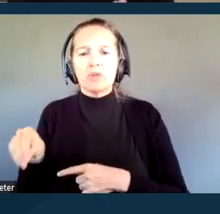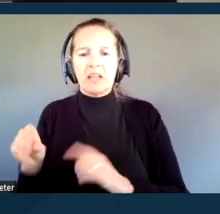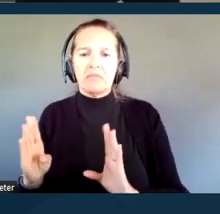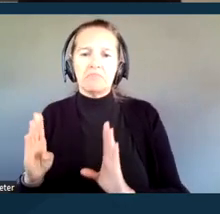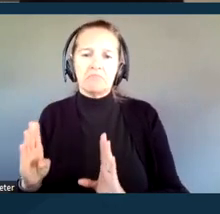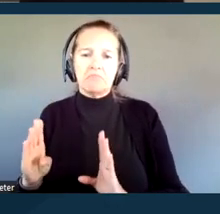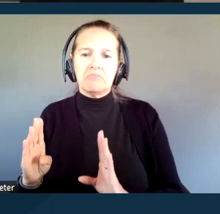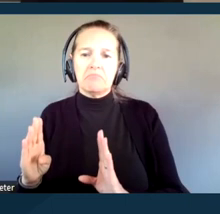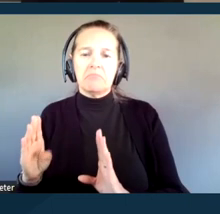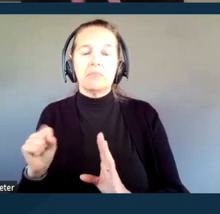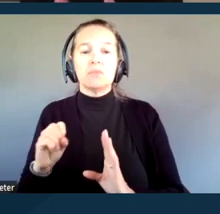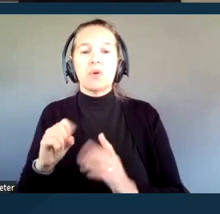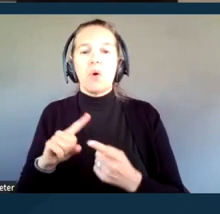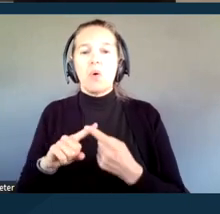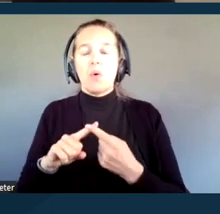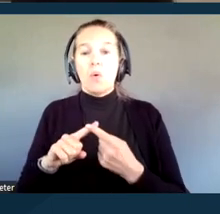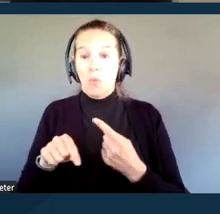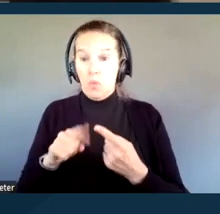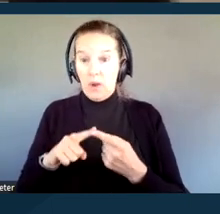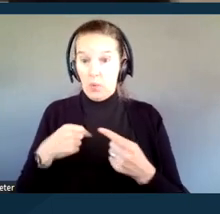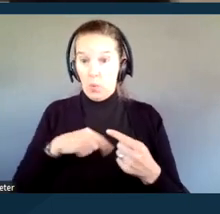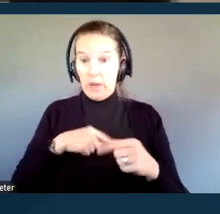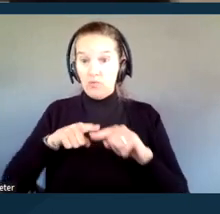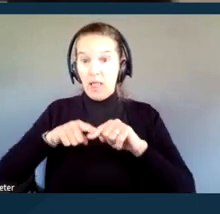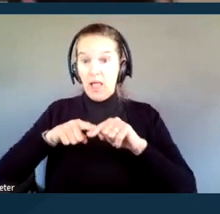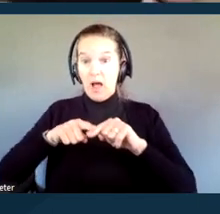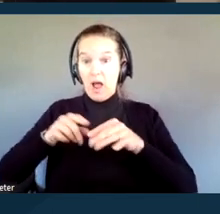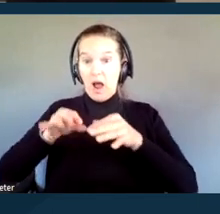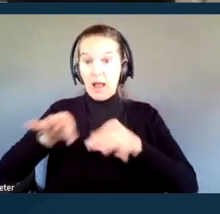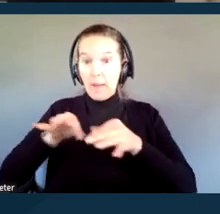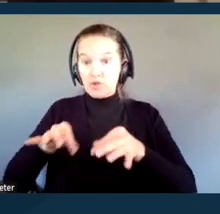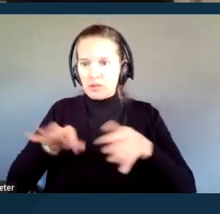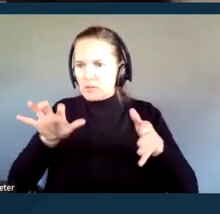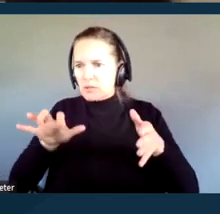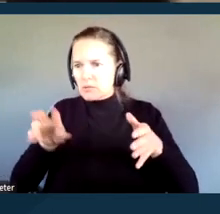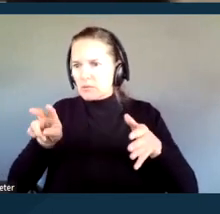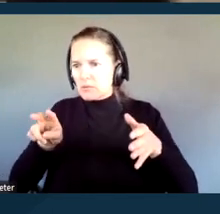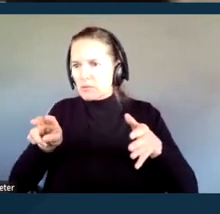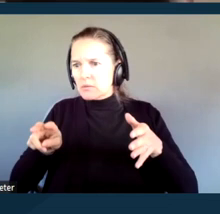So, when we are looking at relying on those captions to understand what is being said around us,